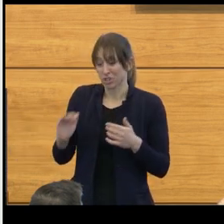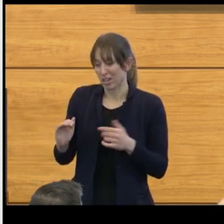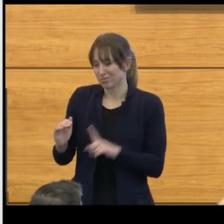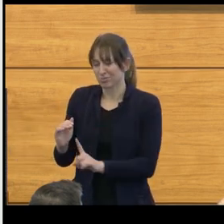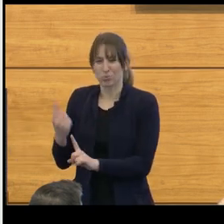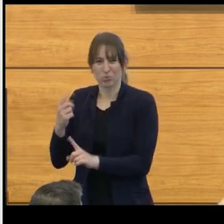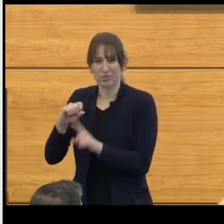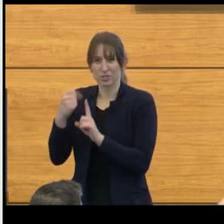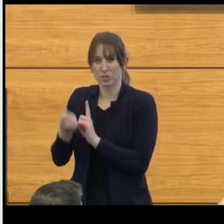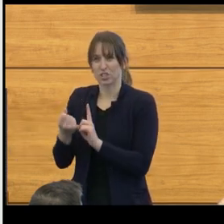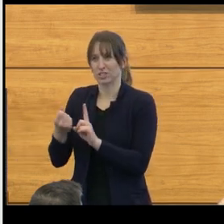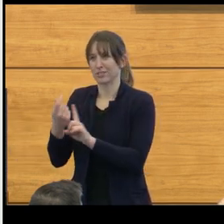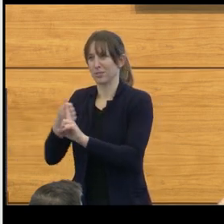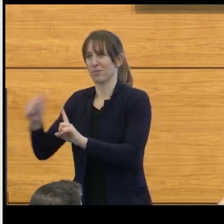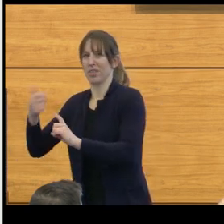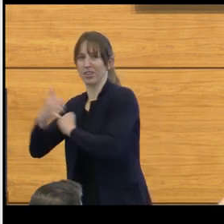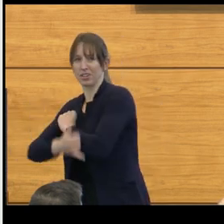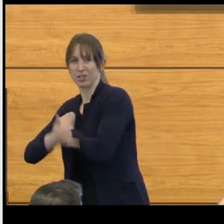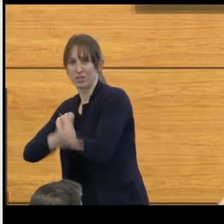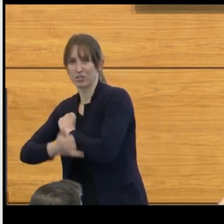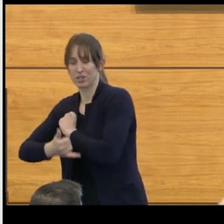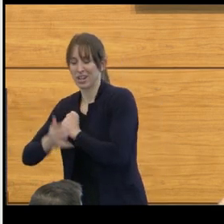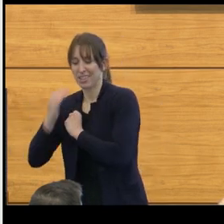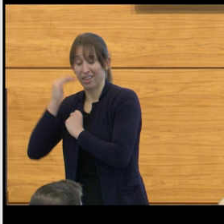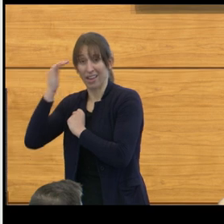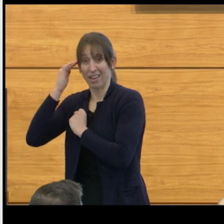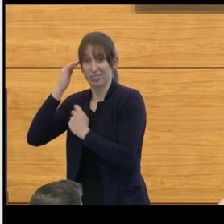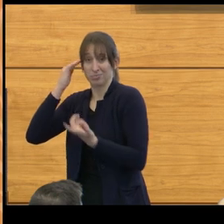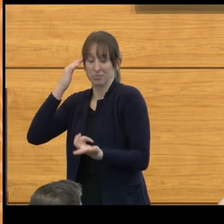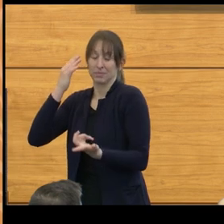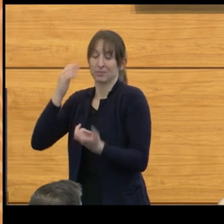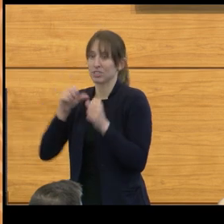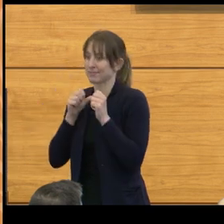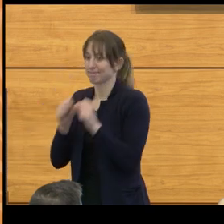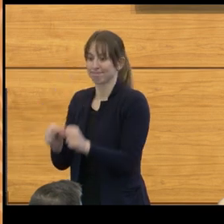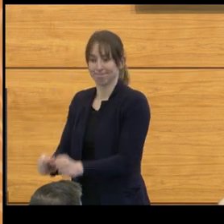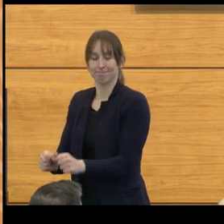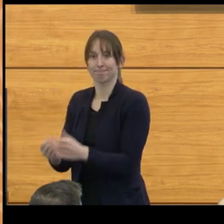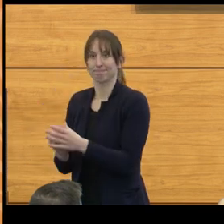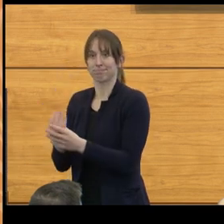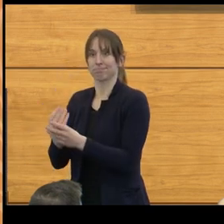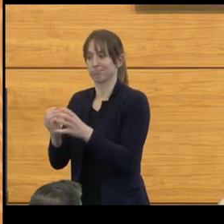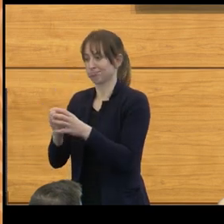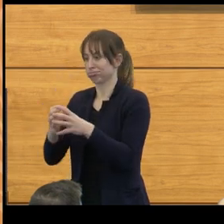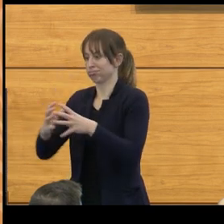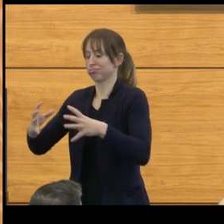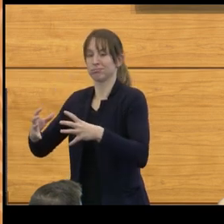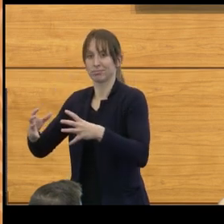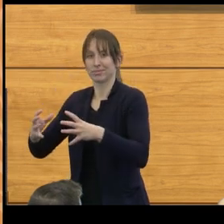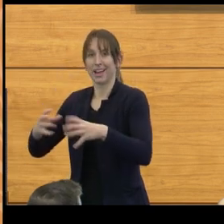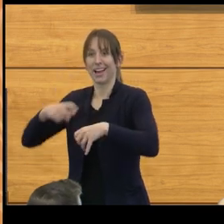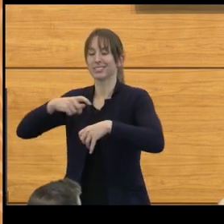just kept getting bigger and bigger. Well, you know, as we looked over time, we know that hydrocephalus has been something